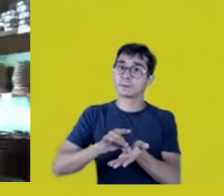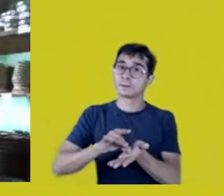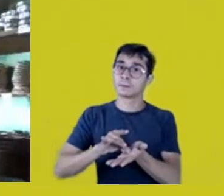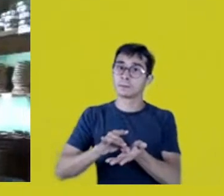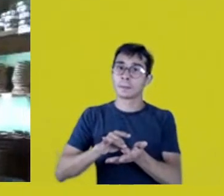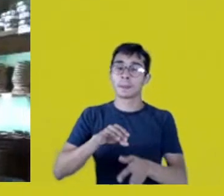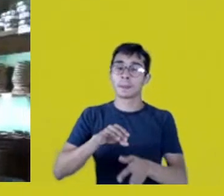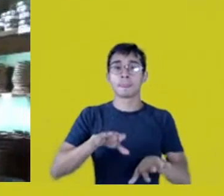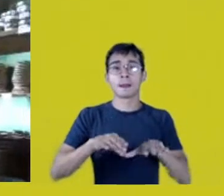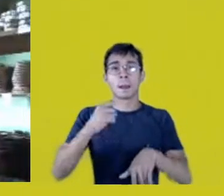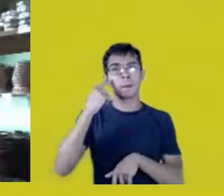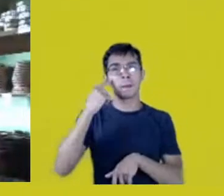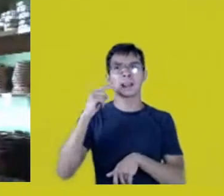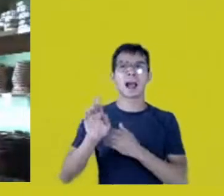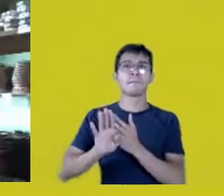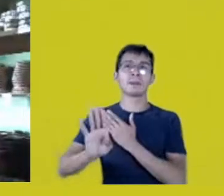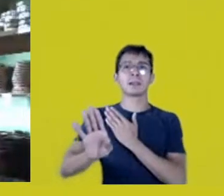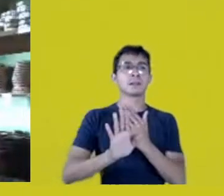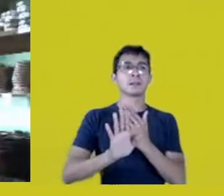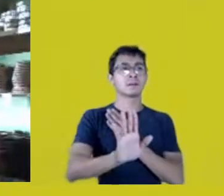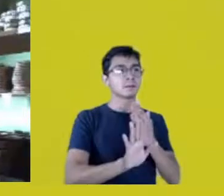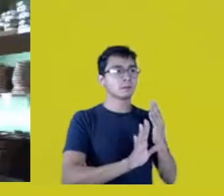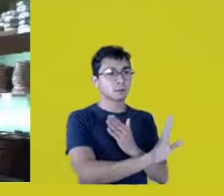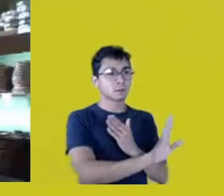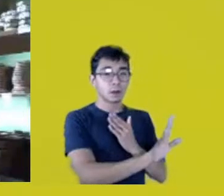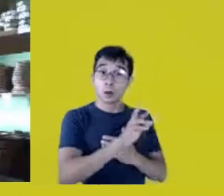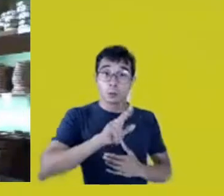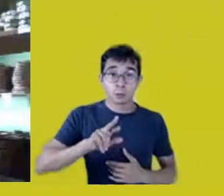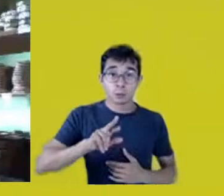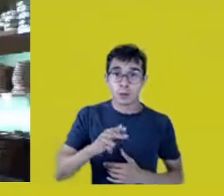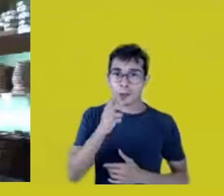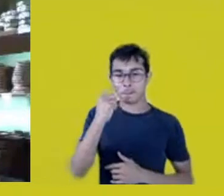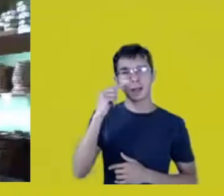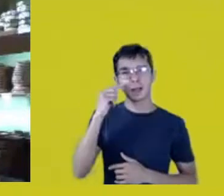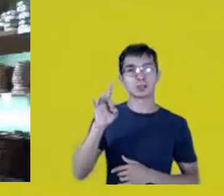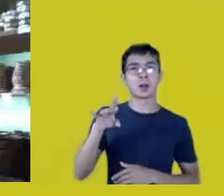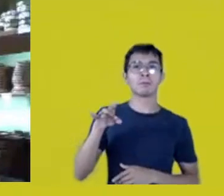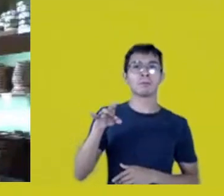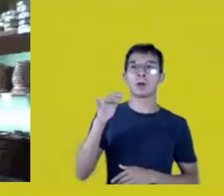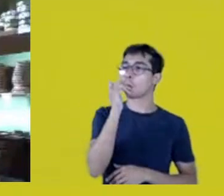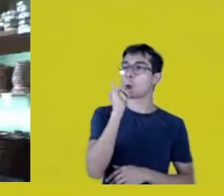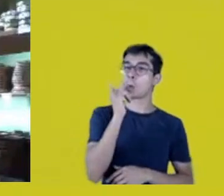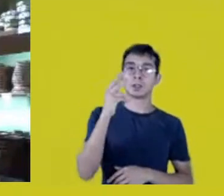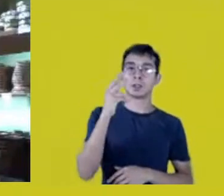and our terms reduce them to a narrative rather than an existence,